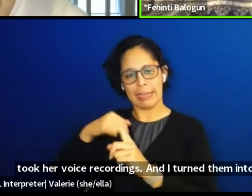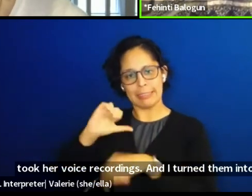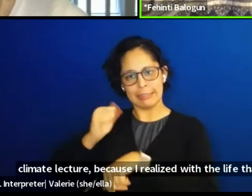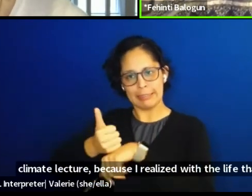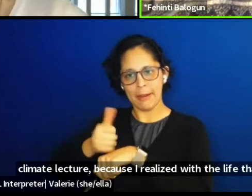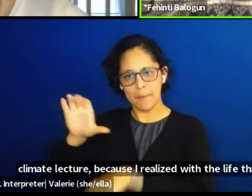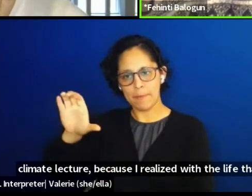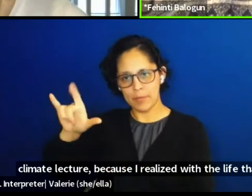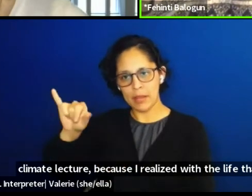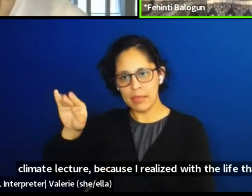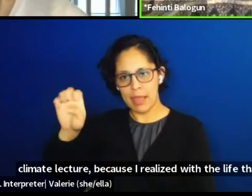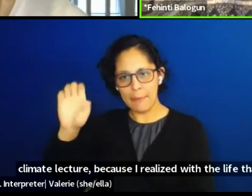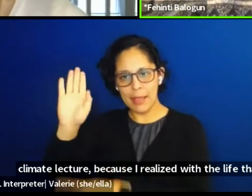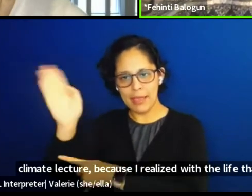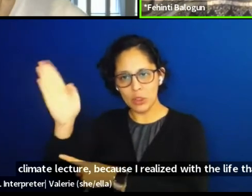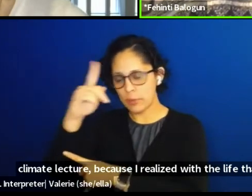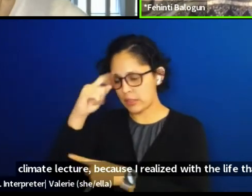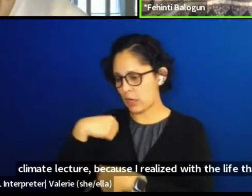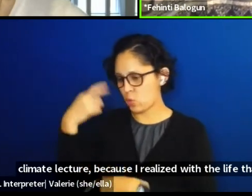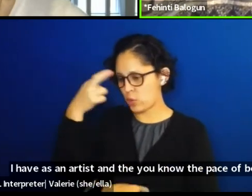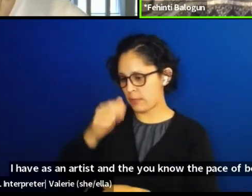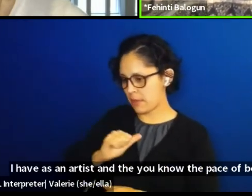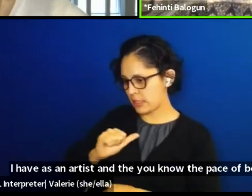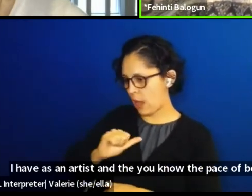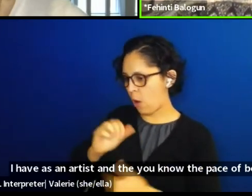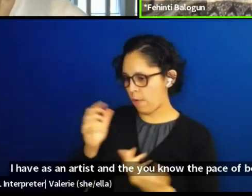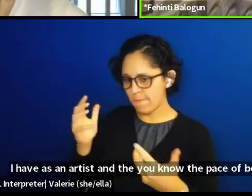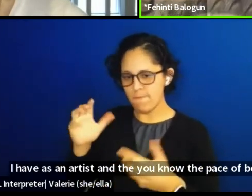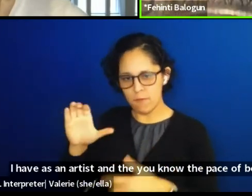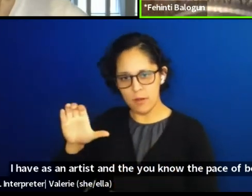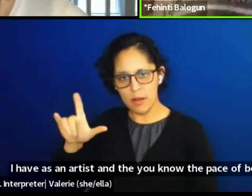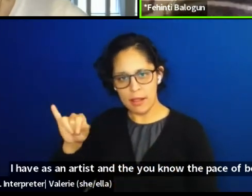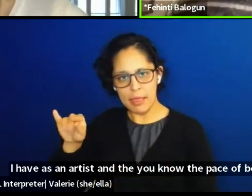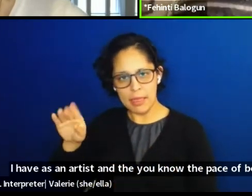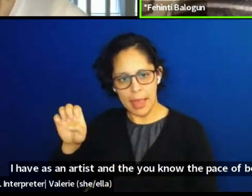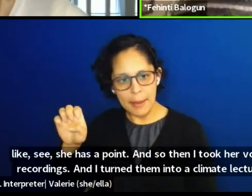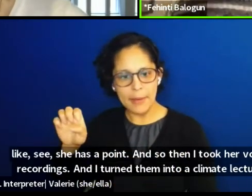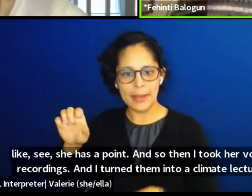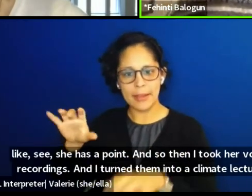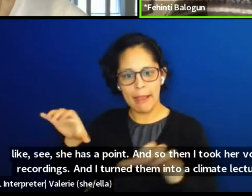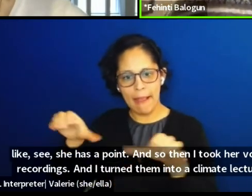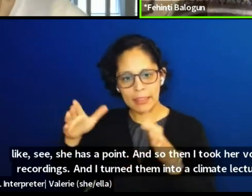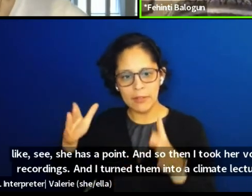and the place of being the people I'd meet, I sort of accidentally jumped social class.